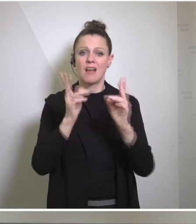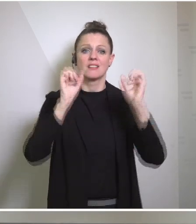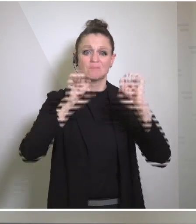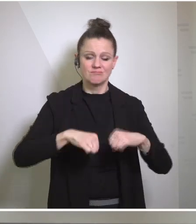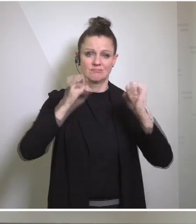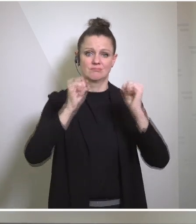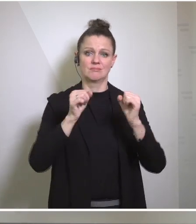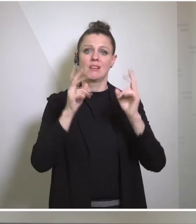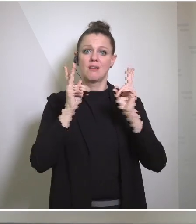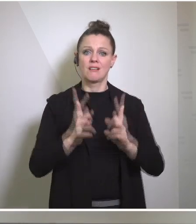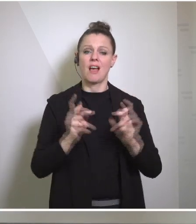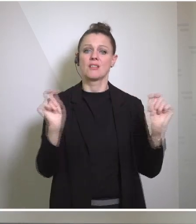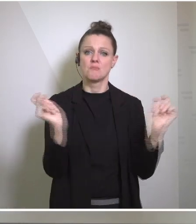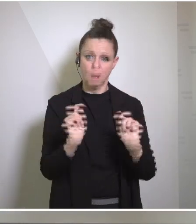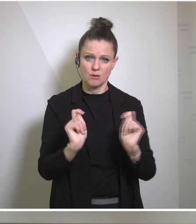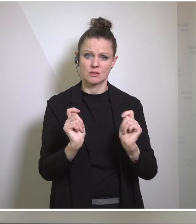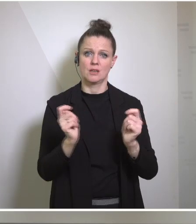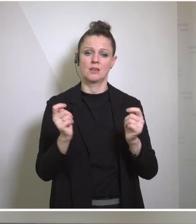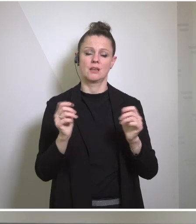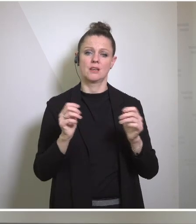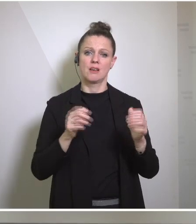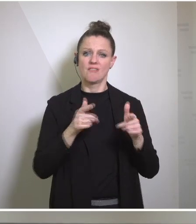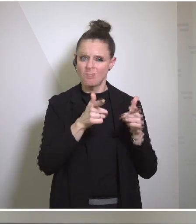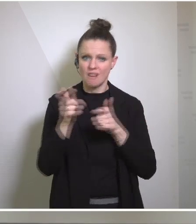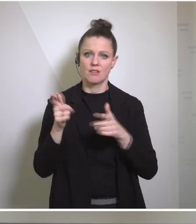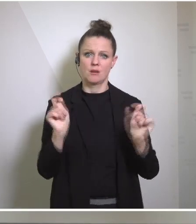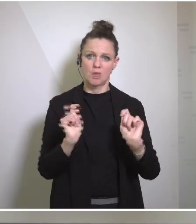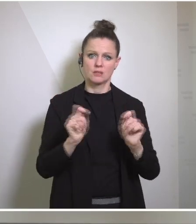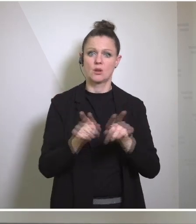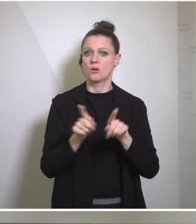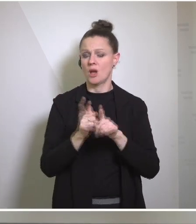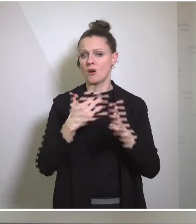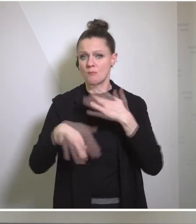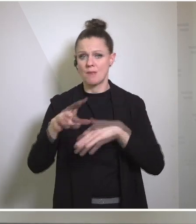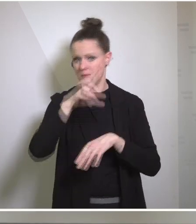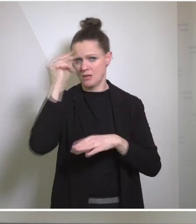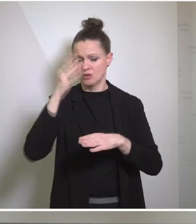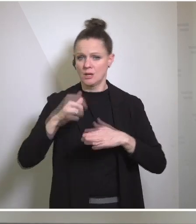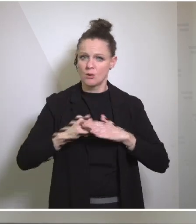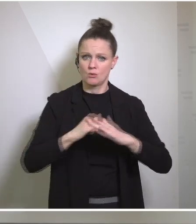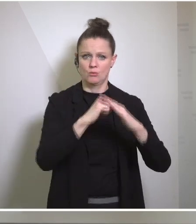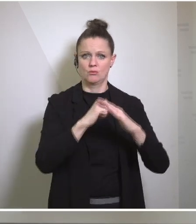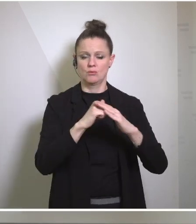ceasefire, to get the hostages back, to get even more humanitarian assistance in. This is something